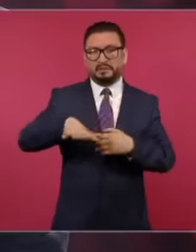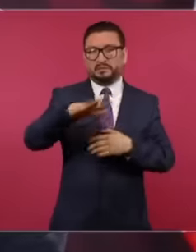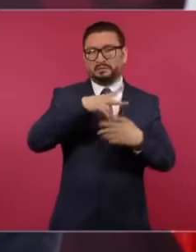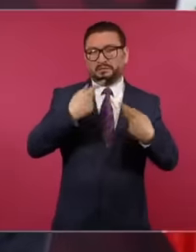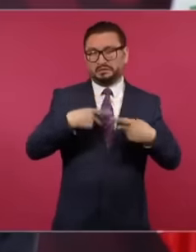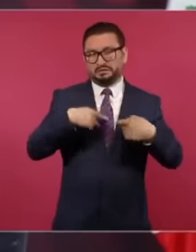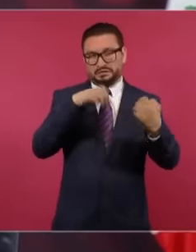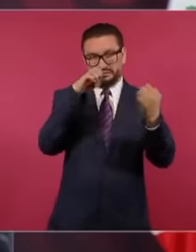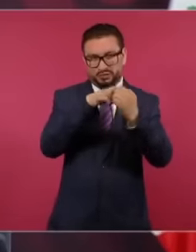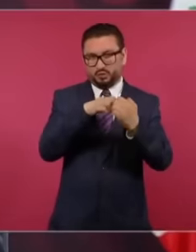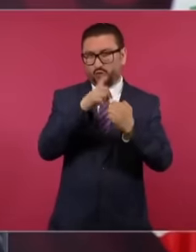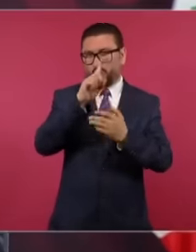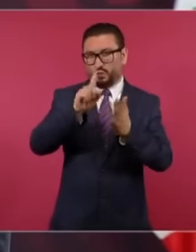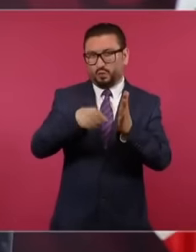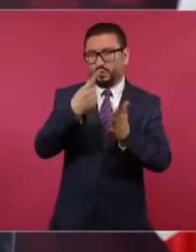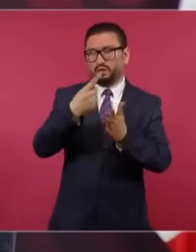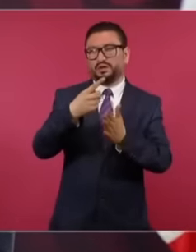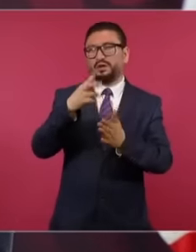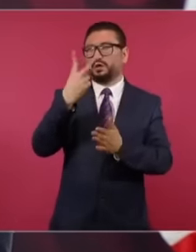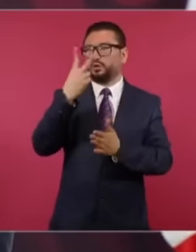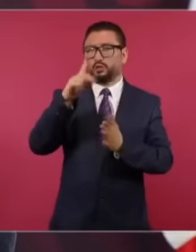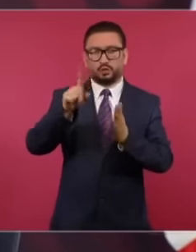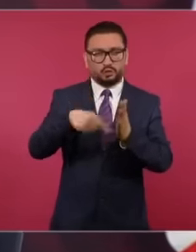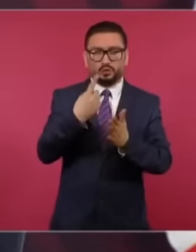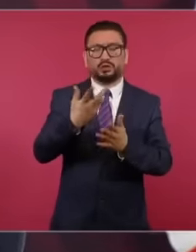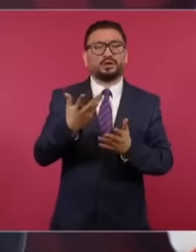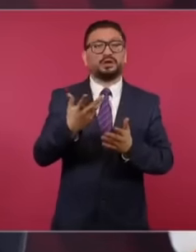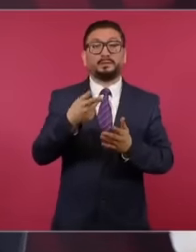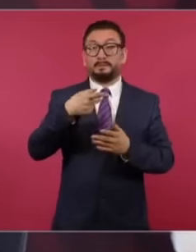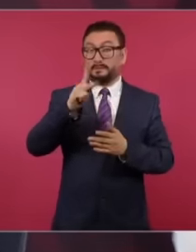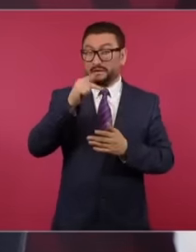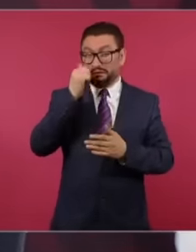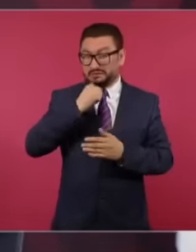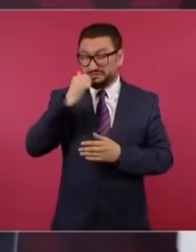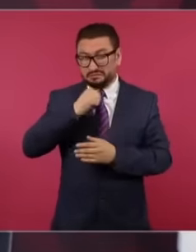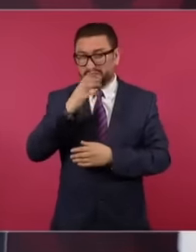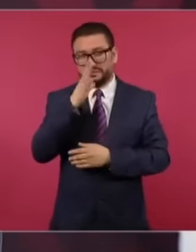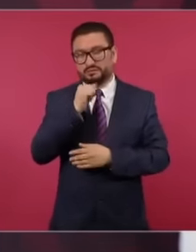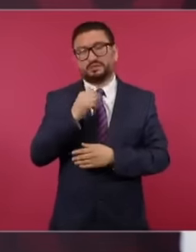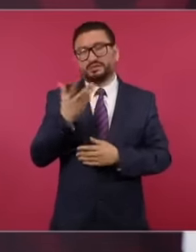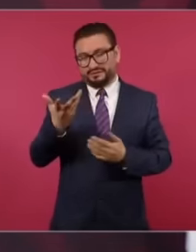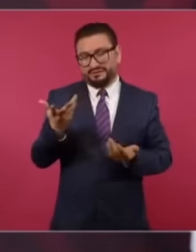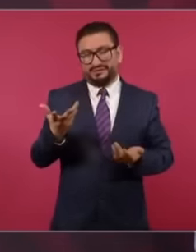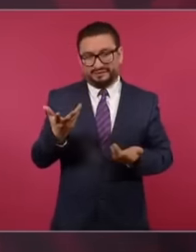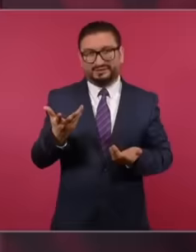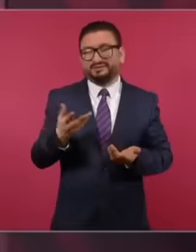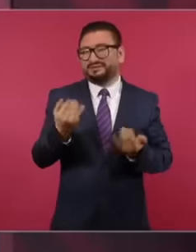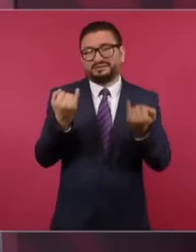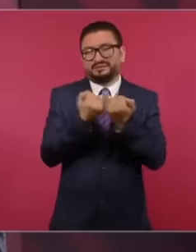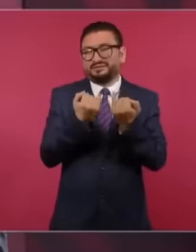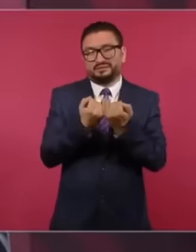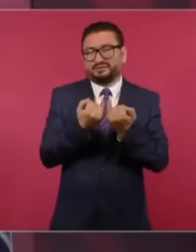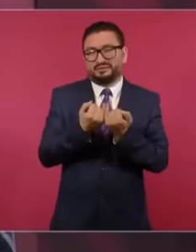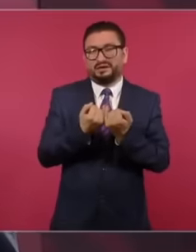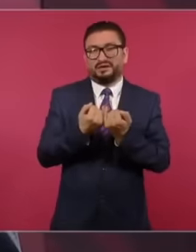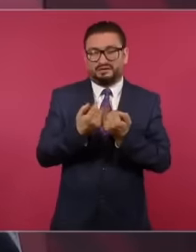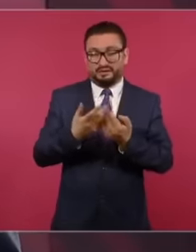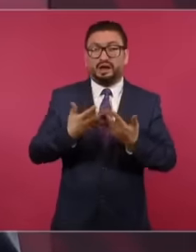, but you cannot deceive them all. time then you have to help those below and